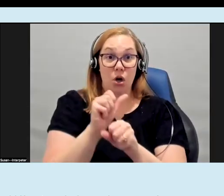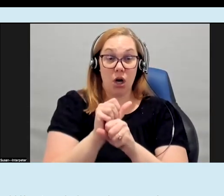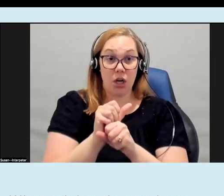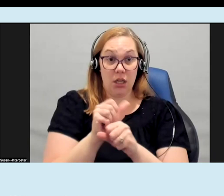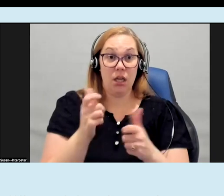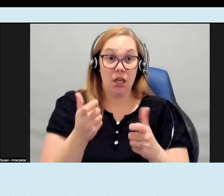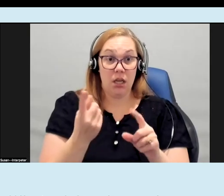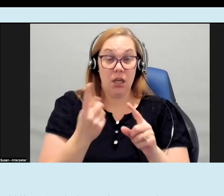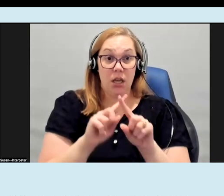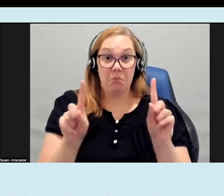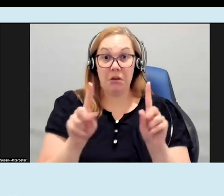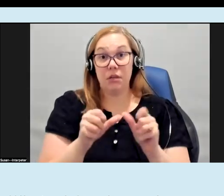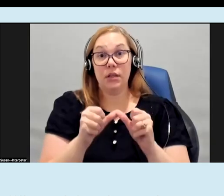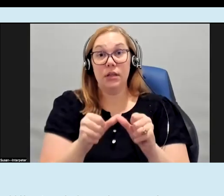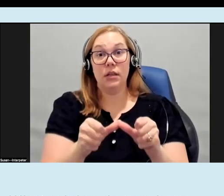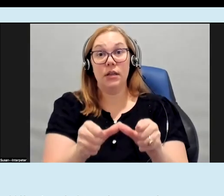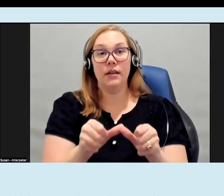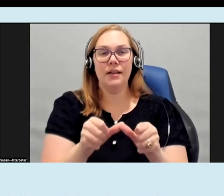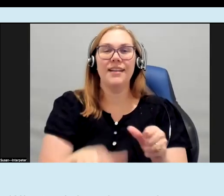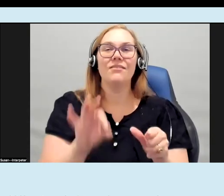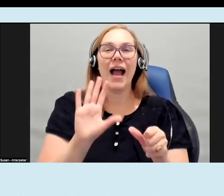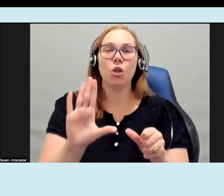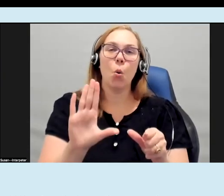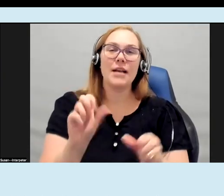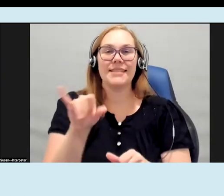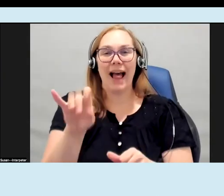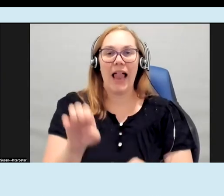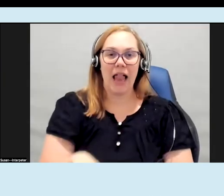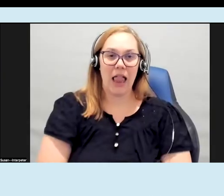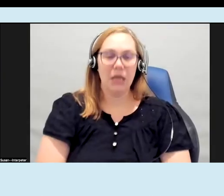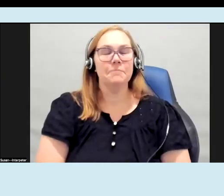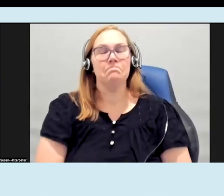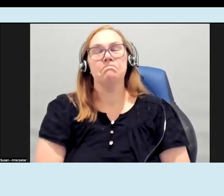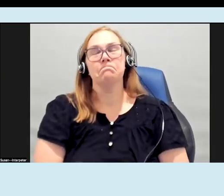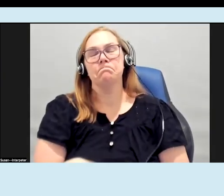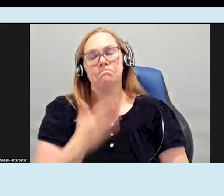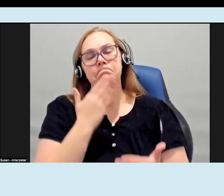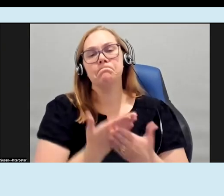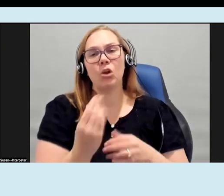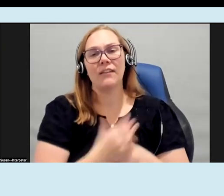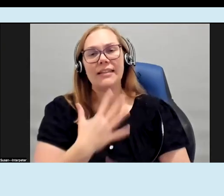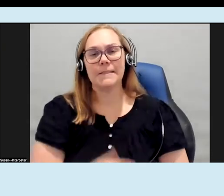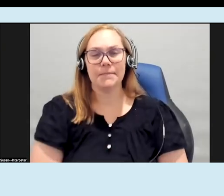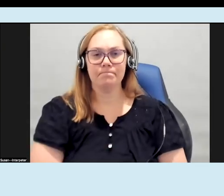and kind of find your your way that way yeah yeah I think that's that's really great but yeah that's